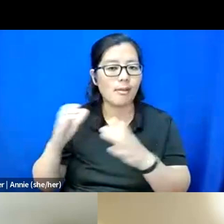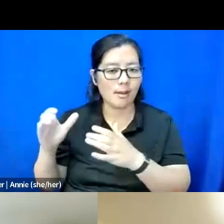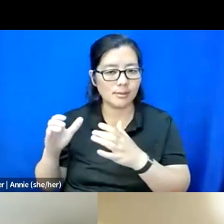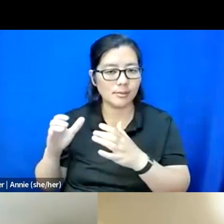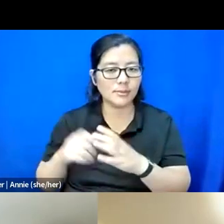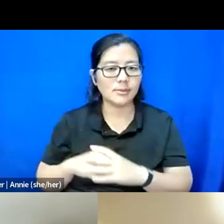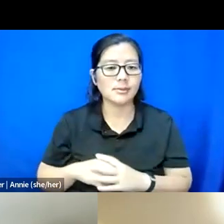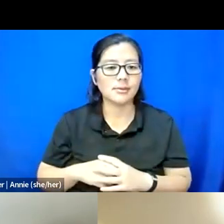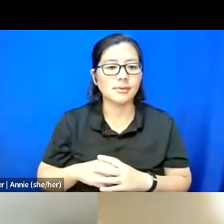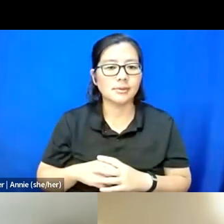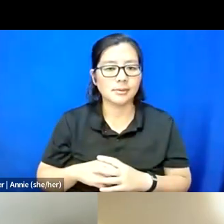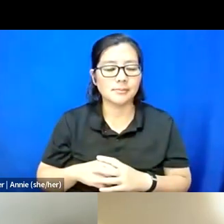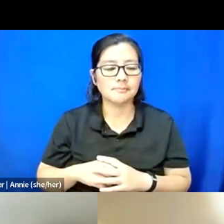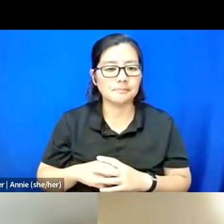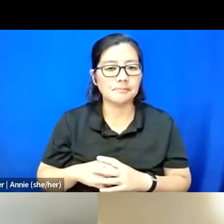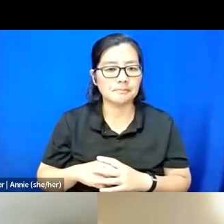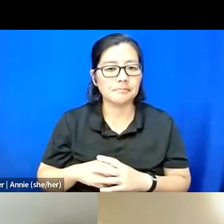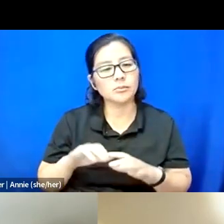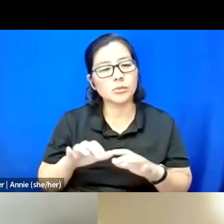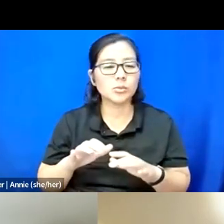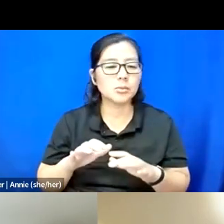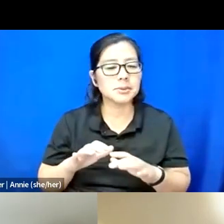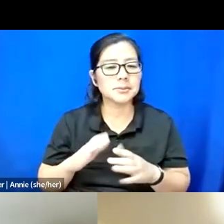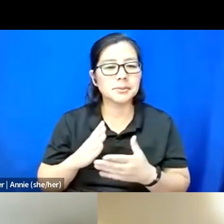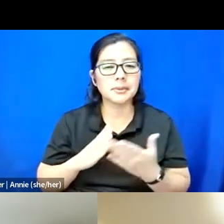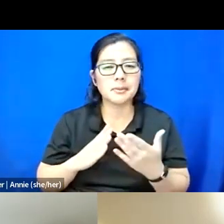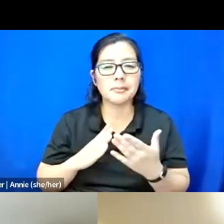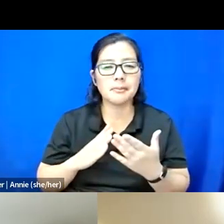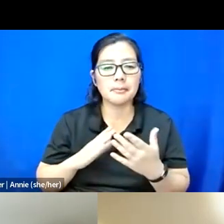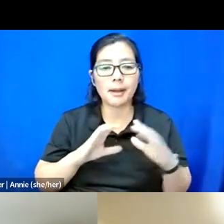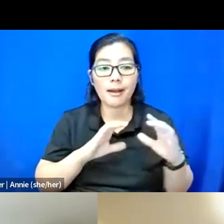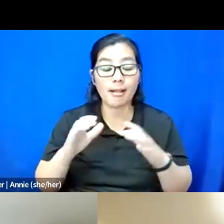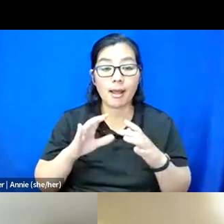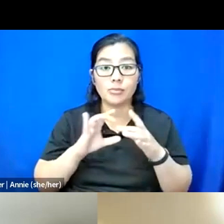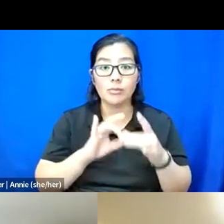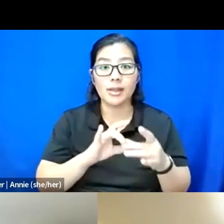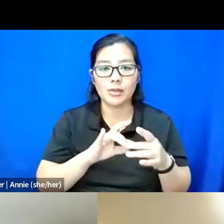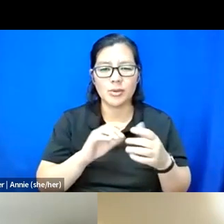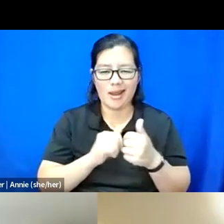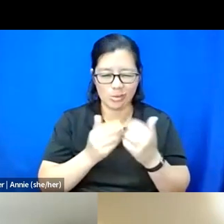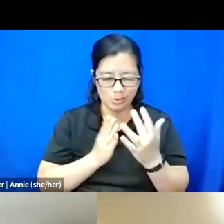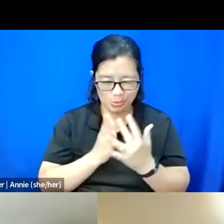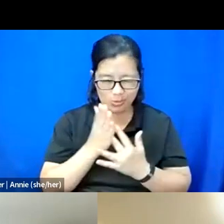and just doing some classes about navigating disability or just talking